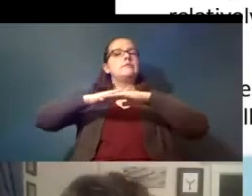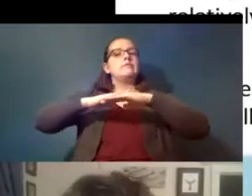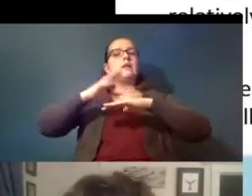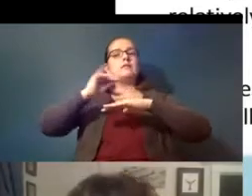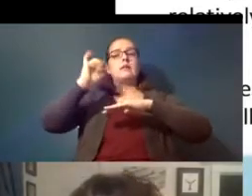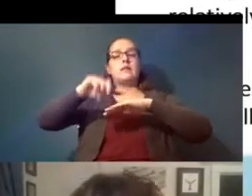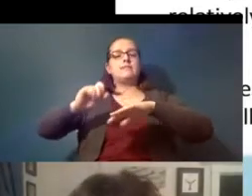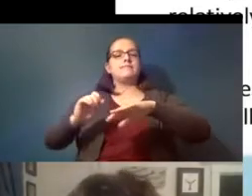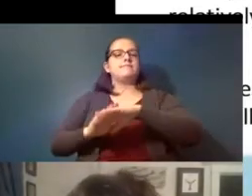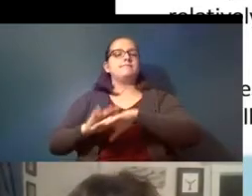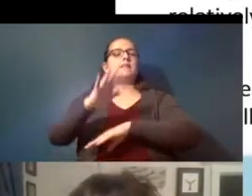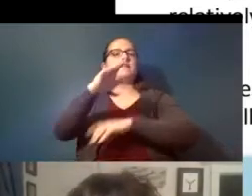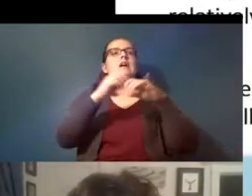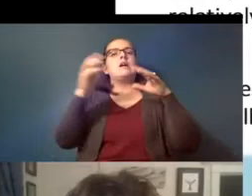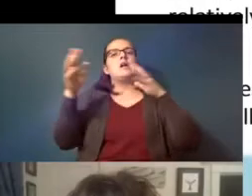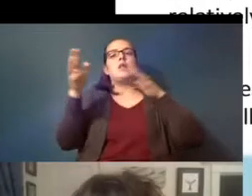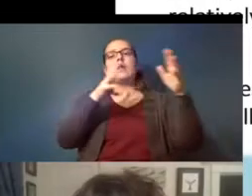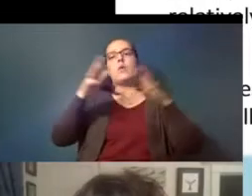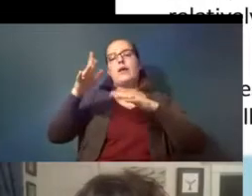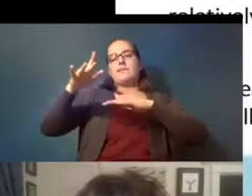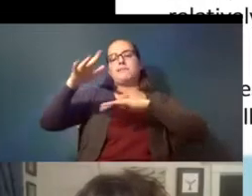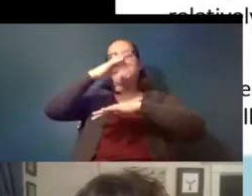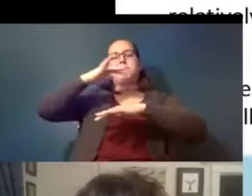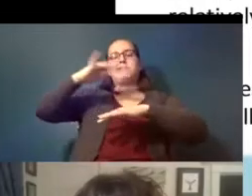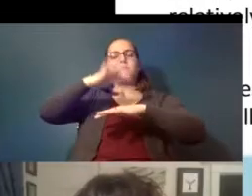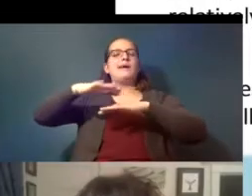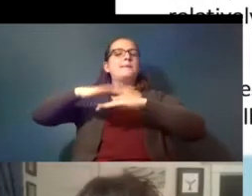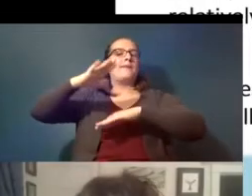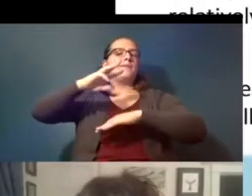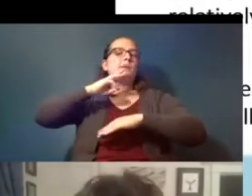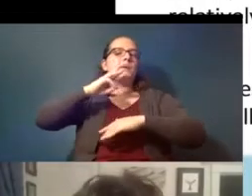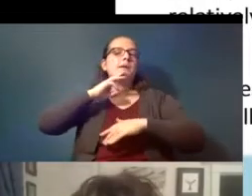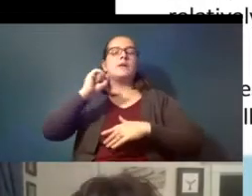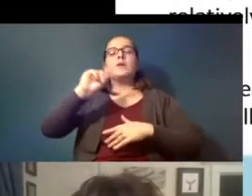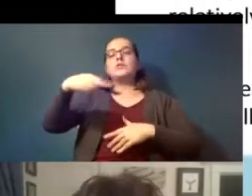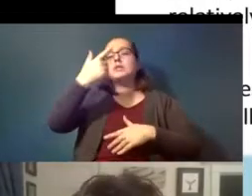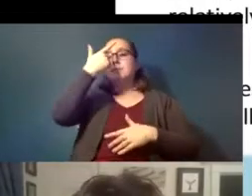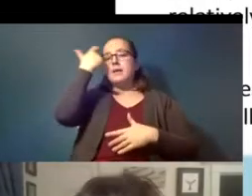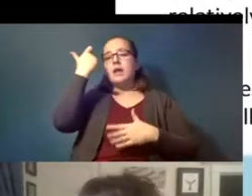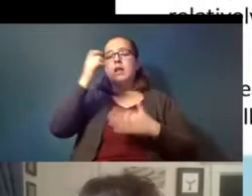into winds that are blowing above the water and so just because it ends up in the ocean doesn't mean